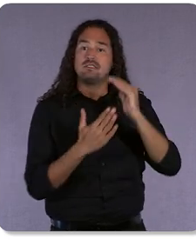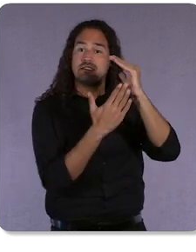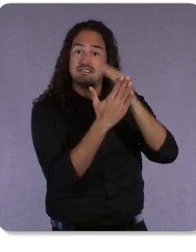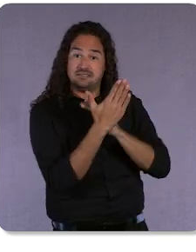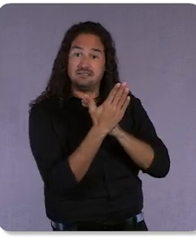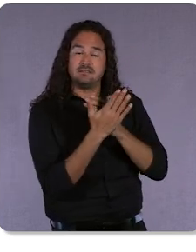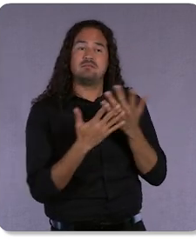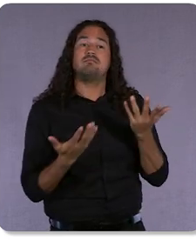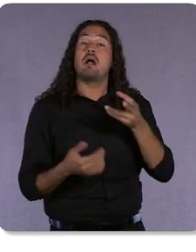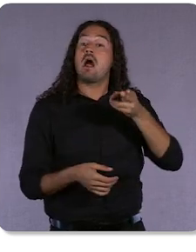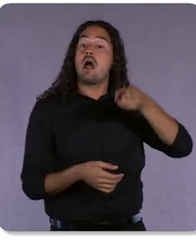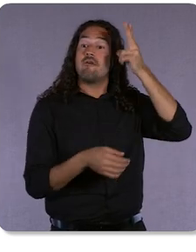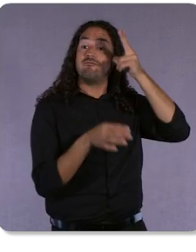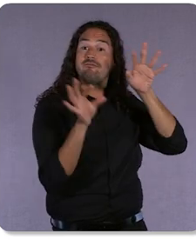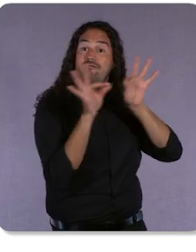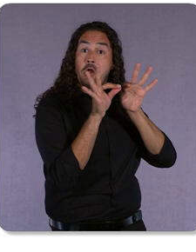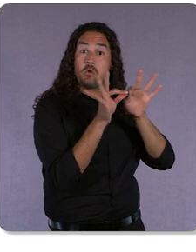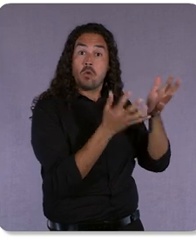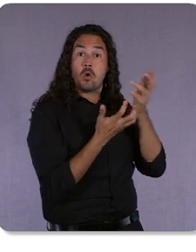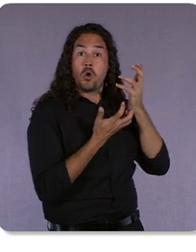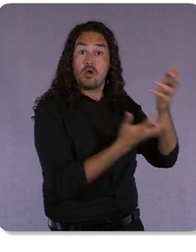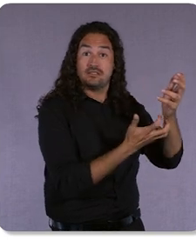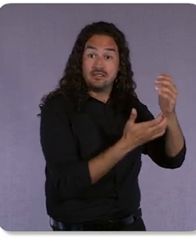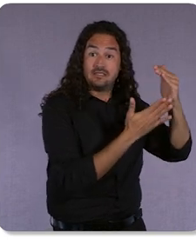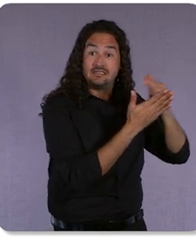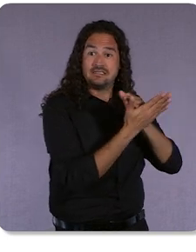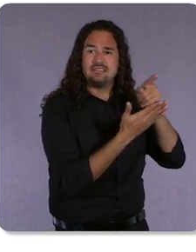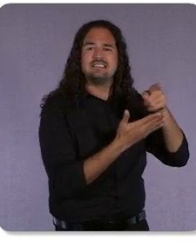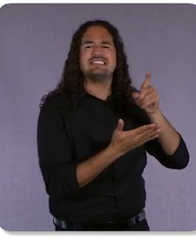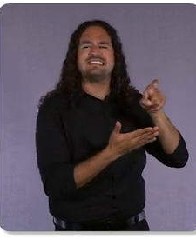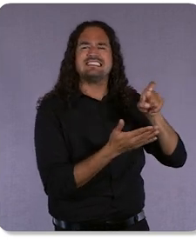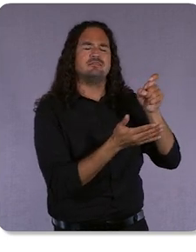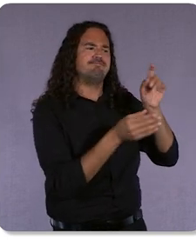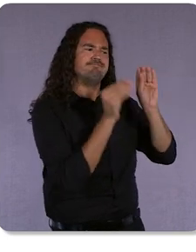to be refreshed and maybe it’s not actually driving the conversion value that you expected.